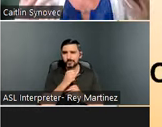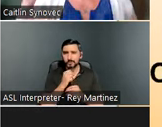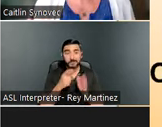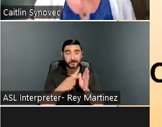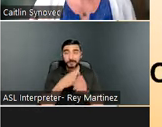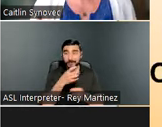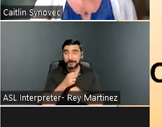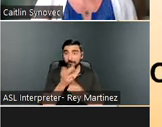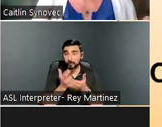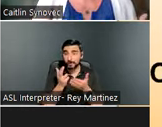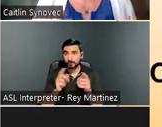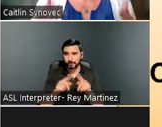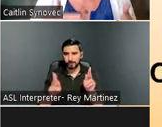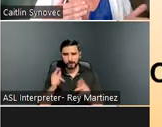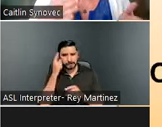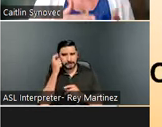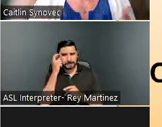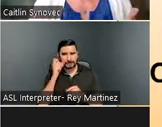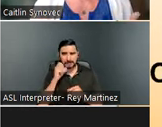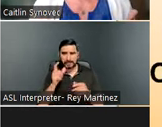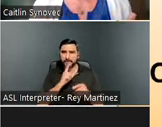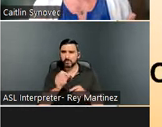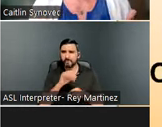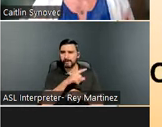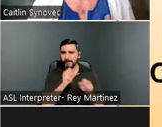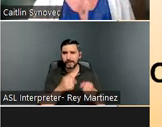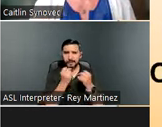What we see happening when that happens is that folks stay homeless longer,